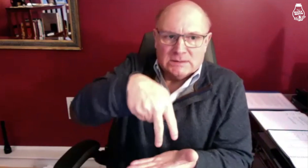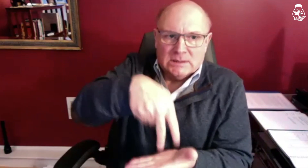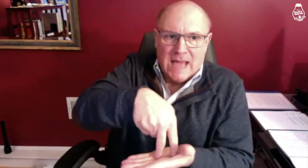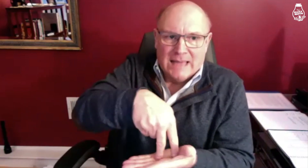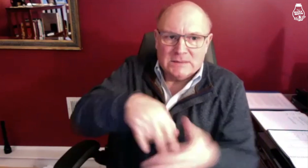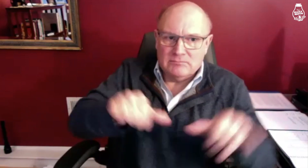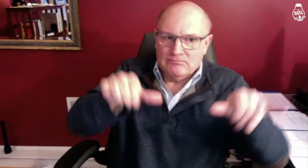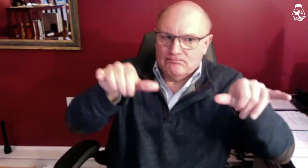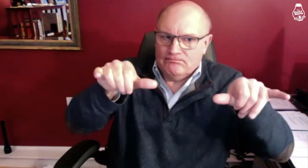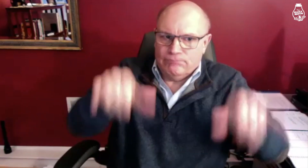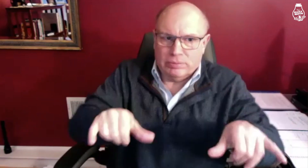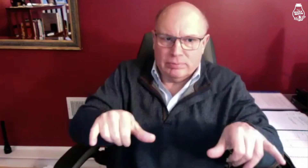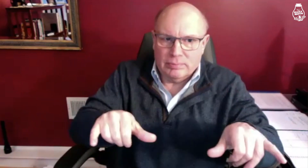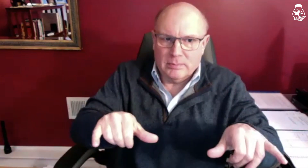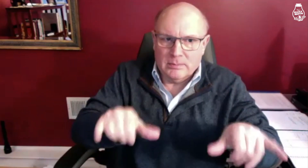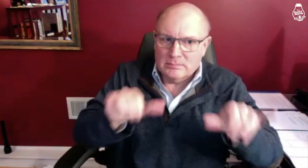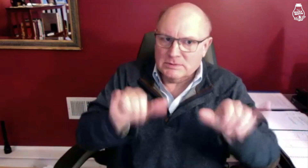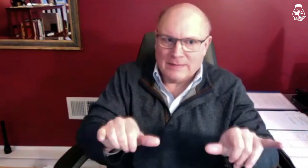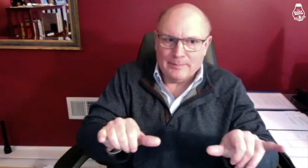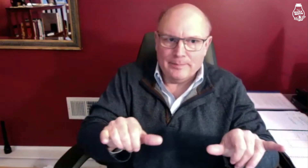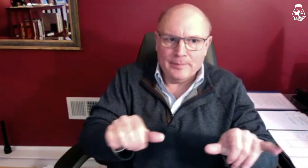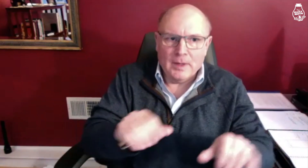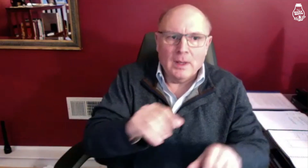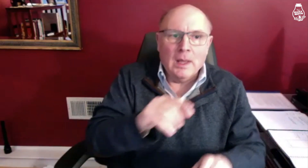still stands.